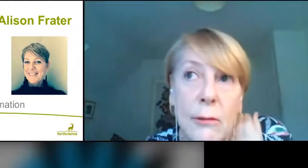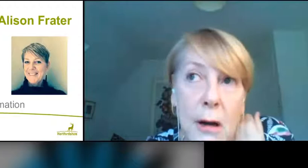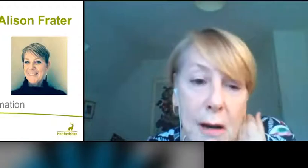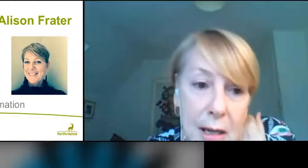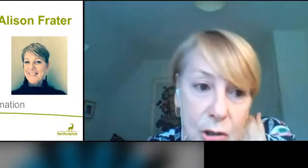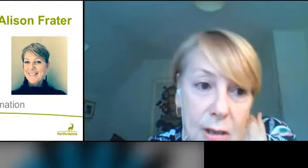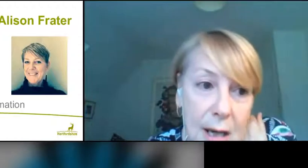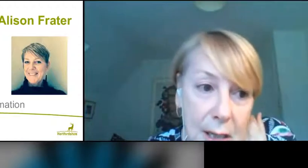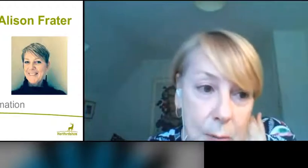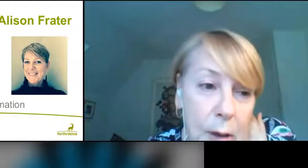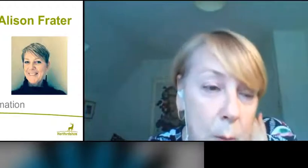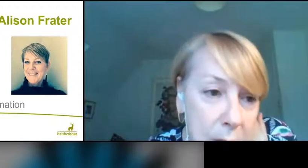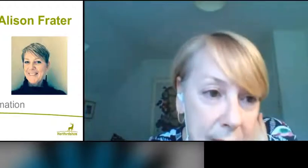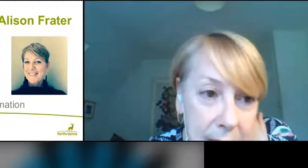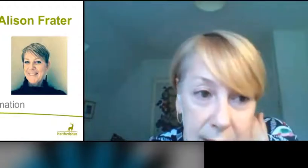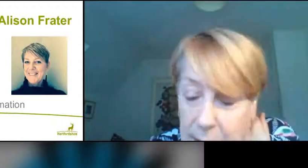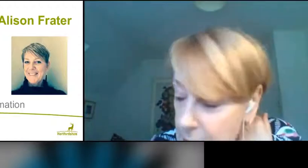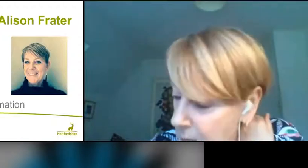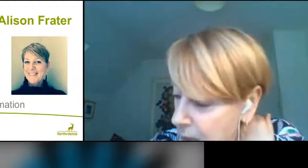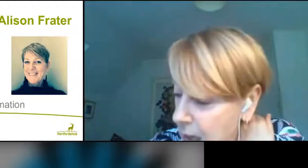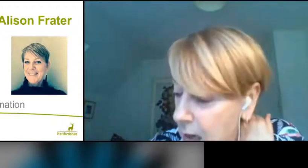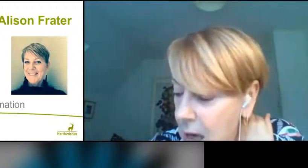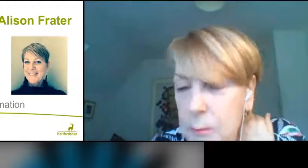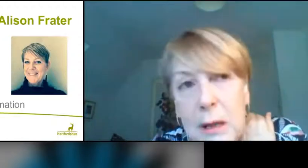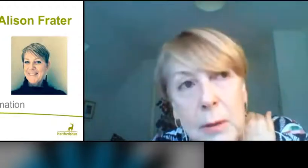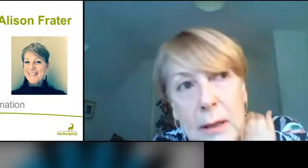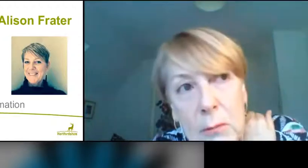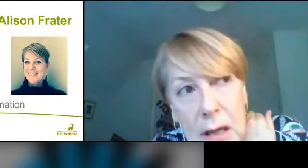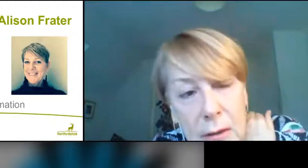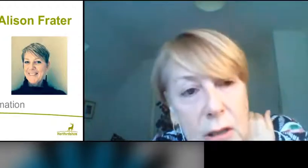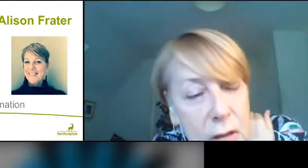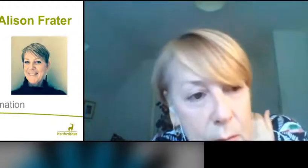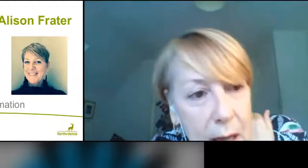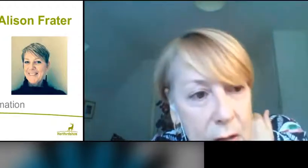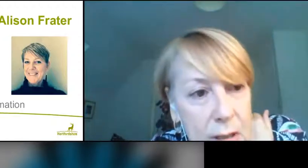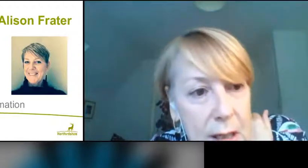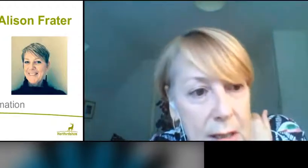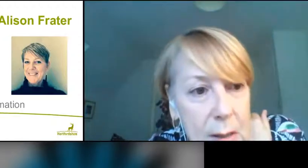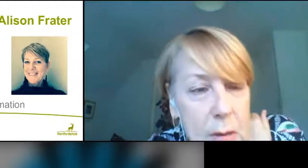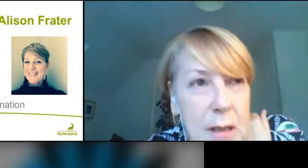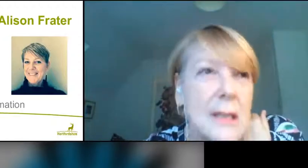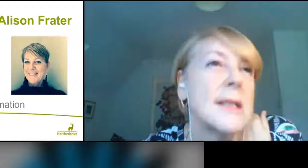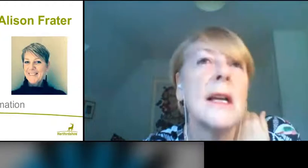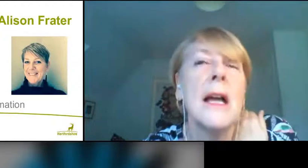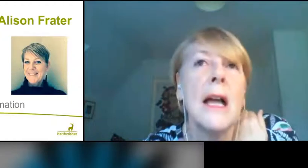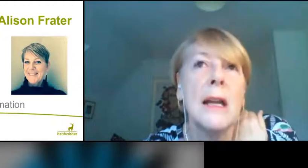from our Asian diaspora communities, and people in in other sort of minoritized communities.